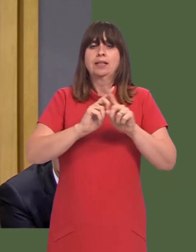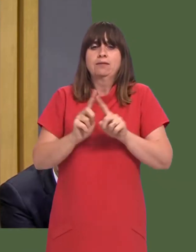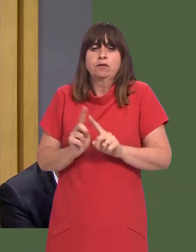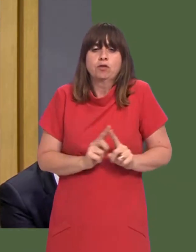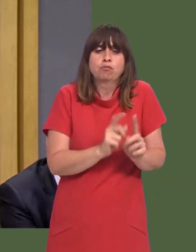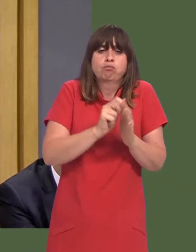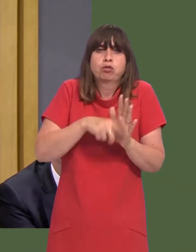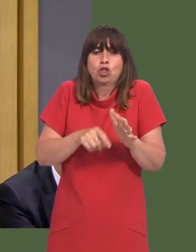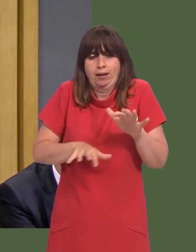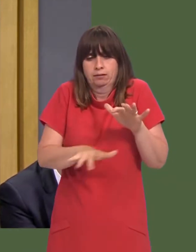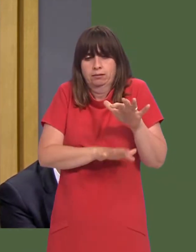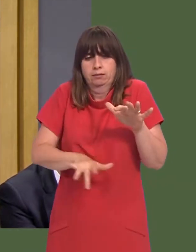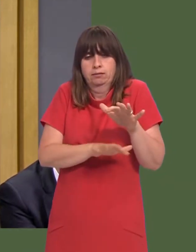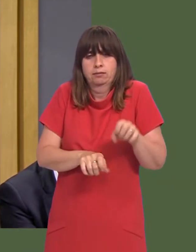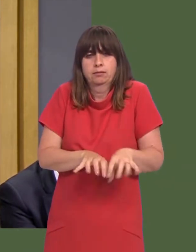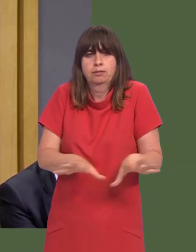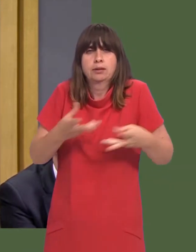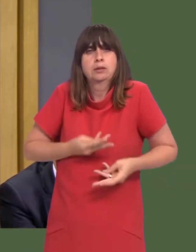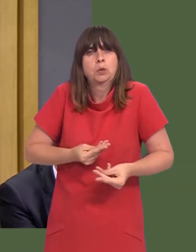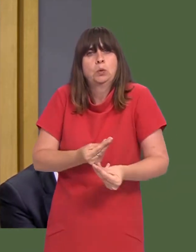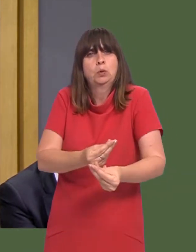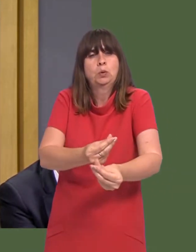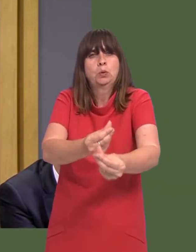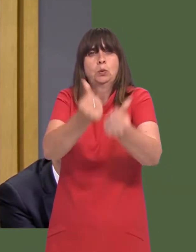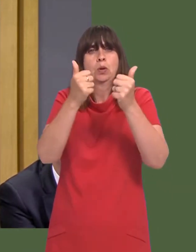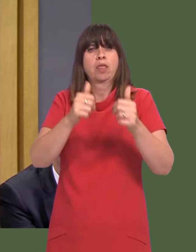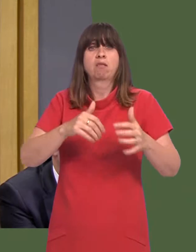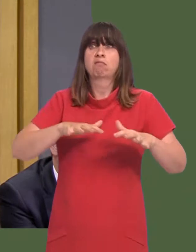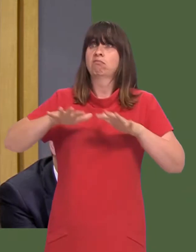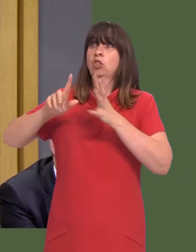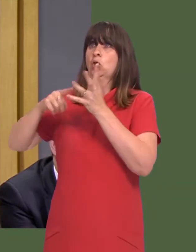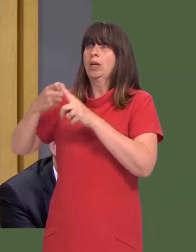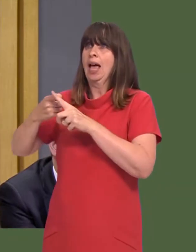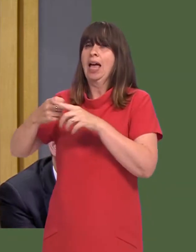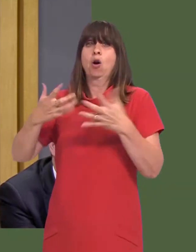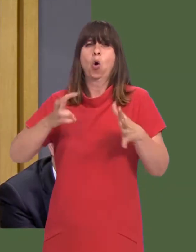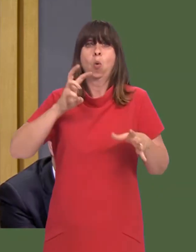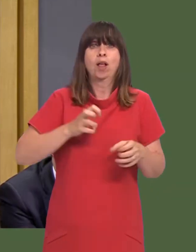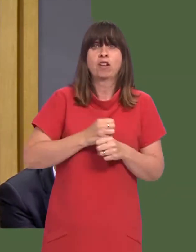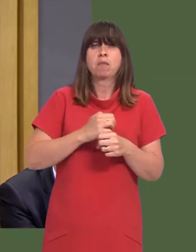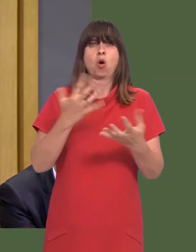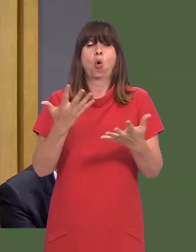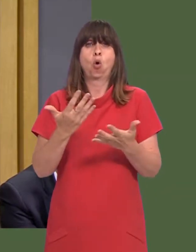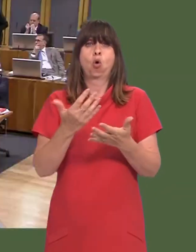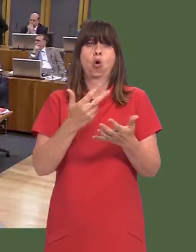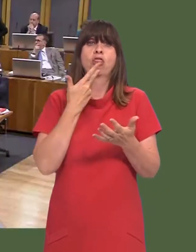with ëwiring of schemes behind the scenes in a seamless serviceí, whether theyíre UK, Wales, or third sector.